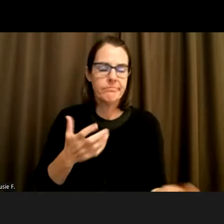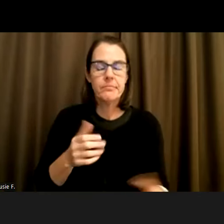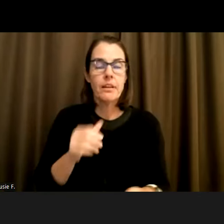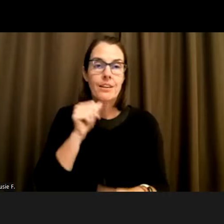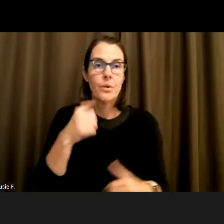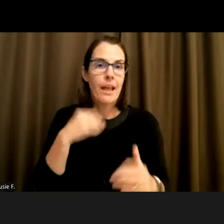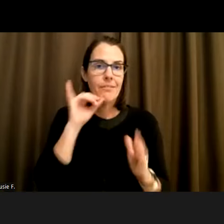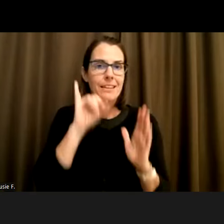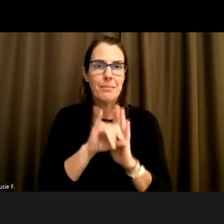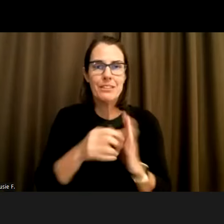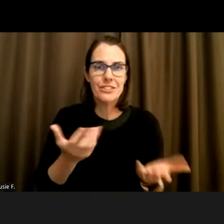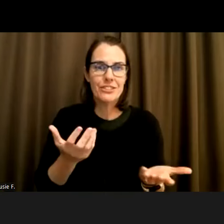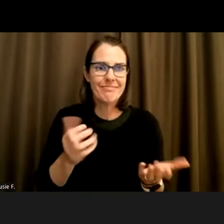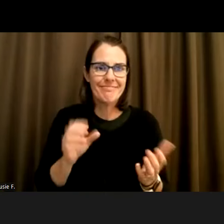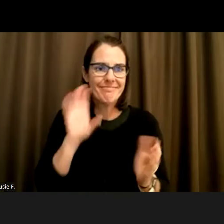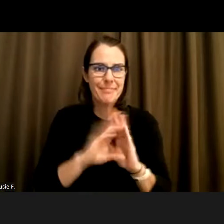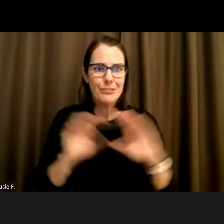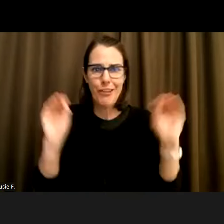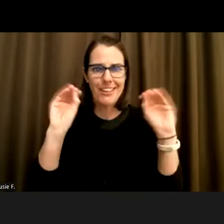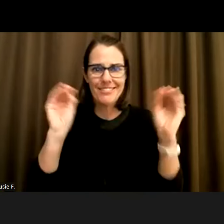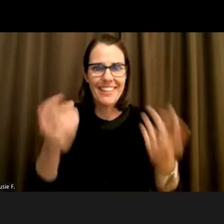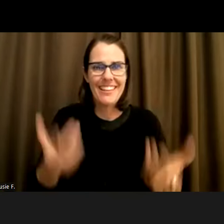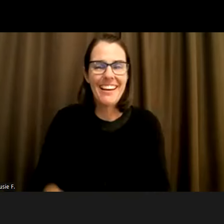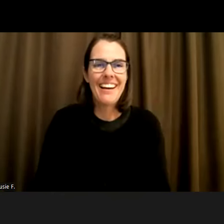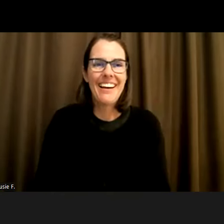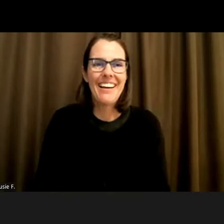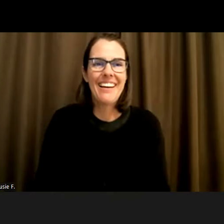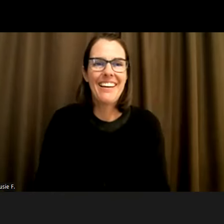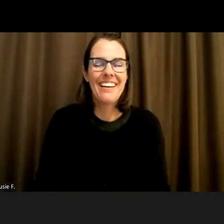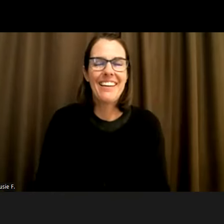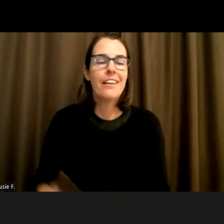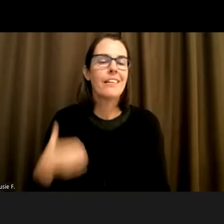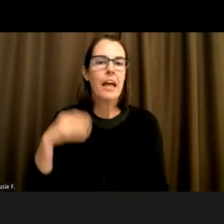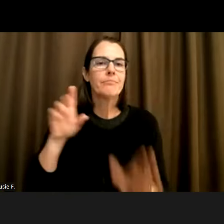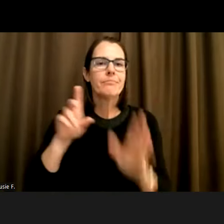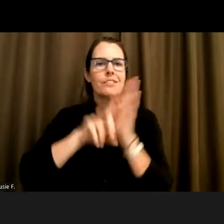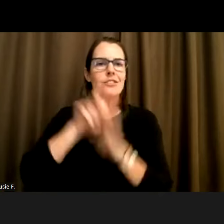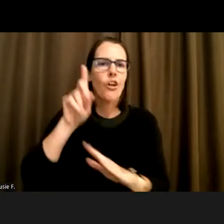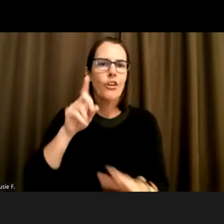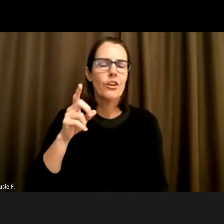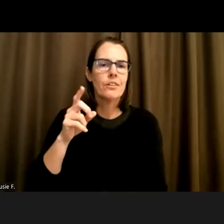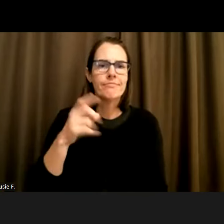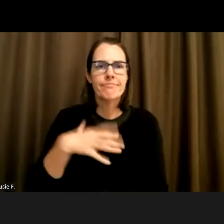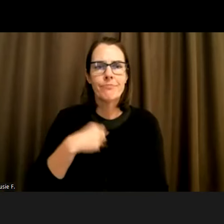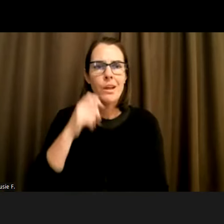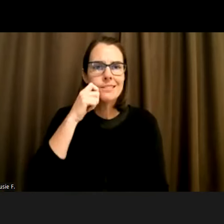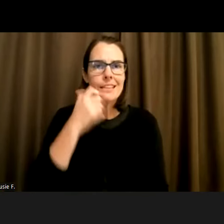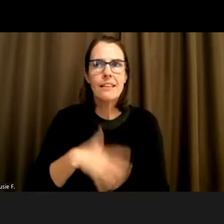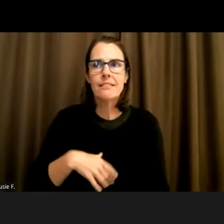but I'm a taller, fair skinned dark haired woman I I in in.